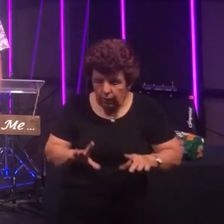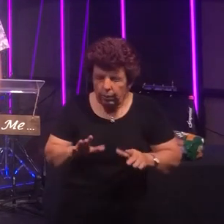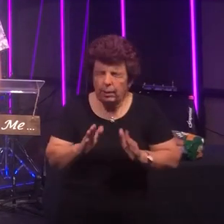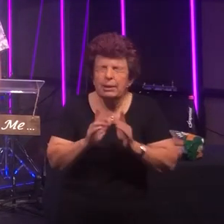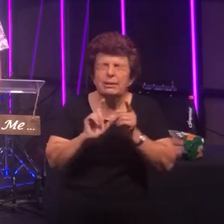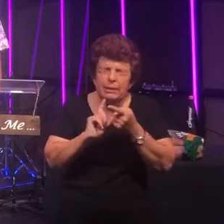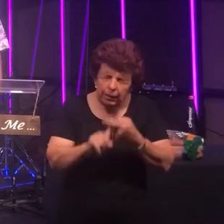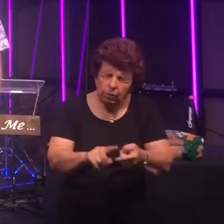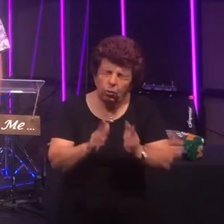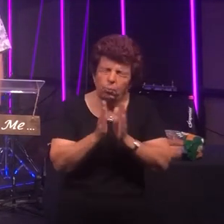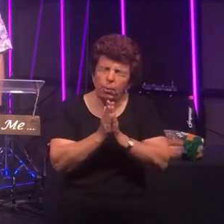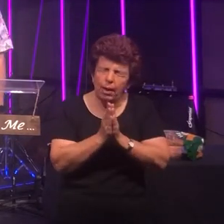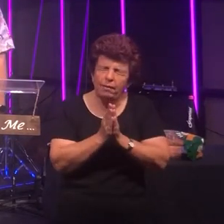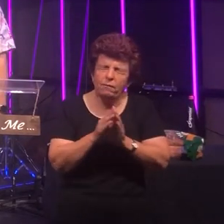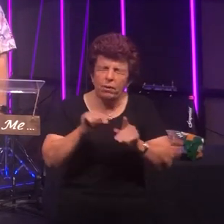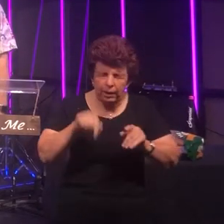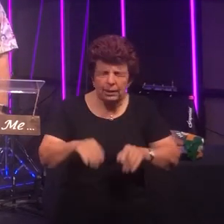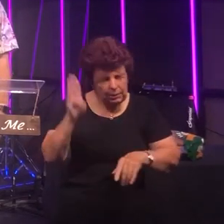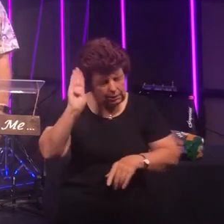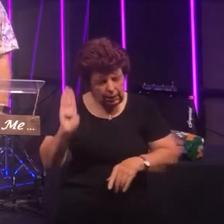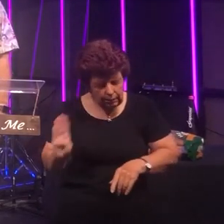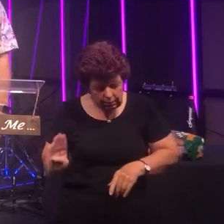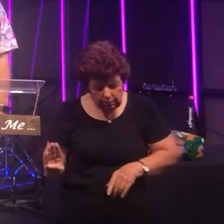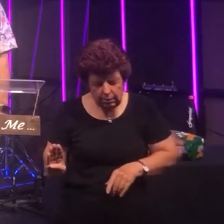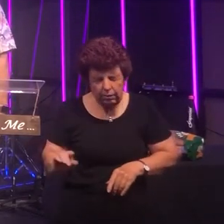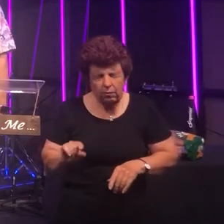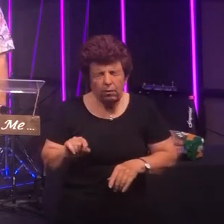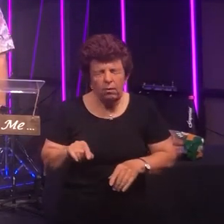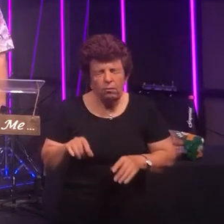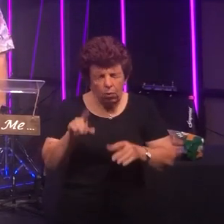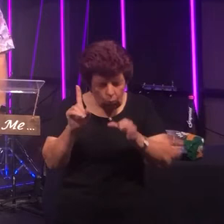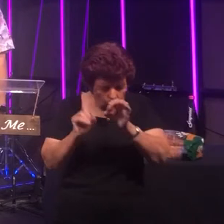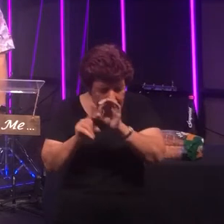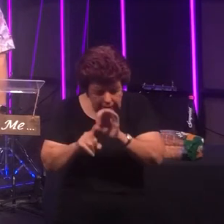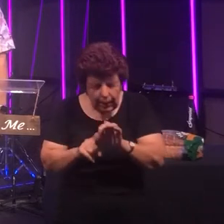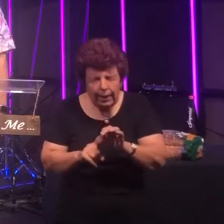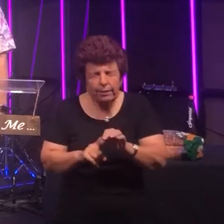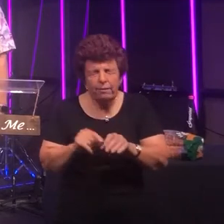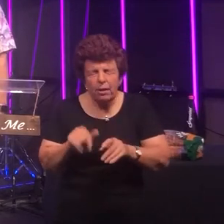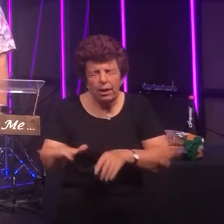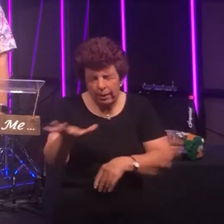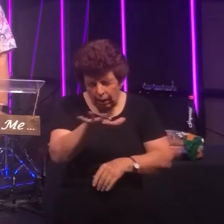pray for our nation for our state of Queensland for our local area here in